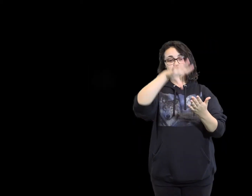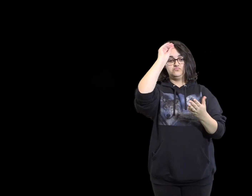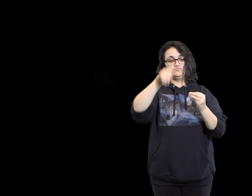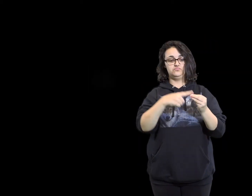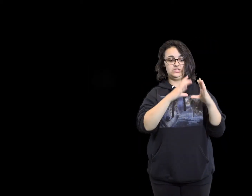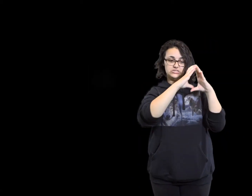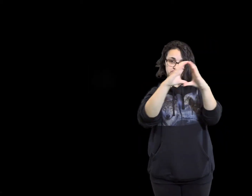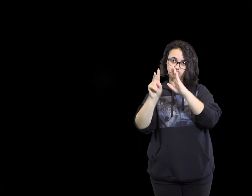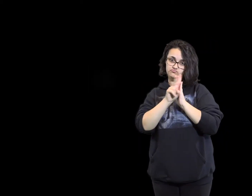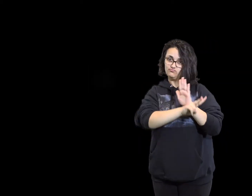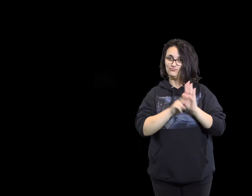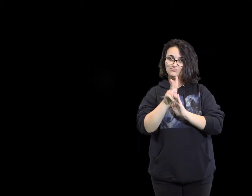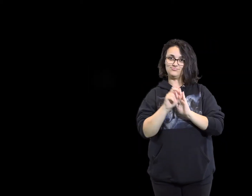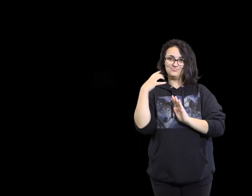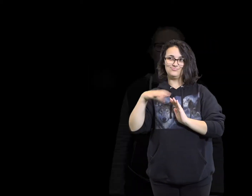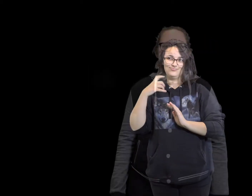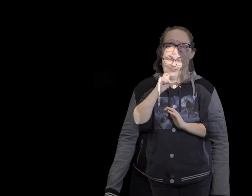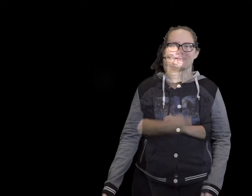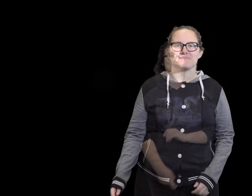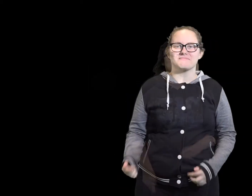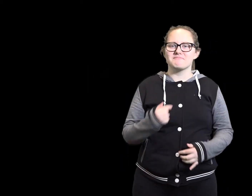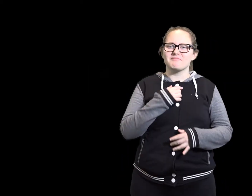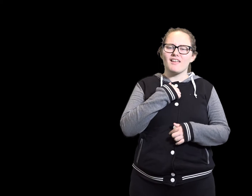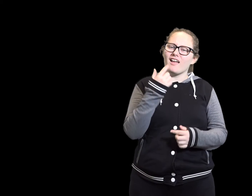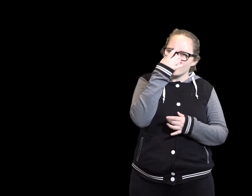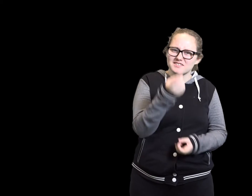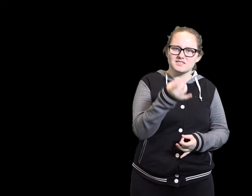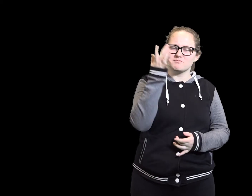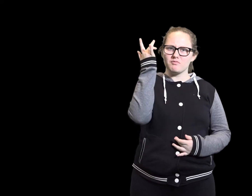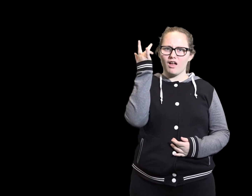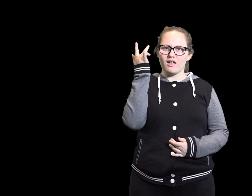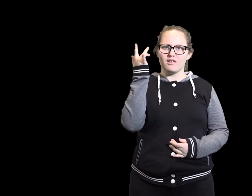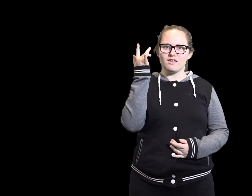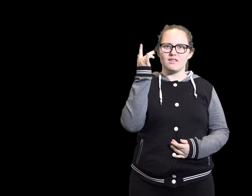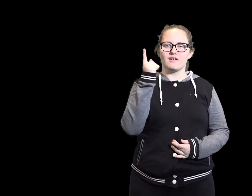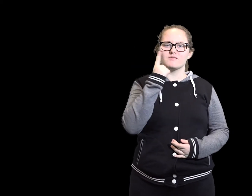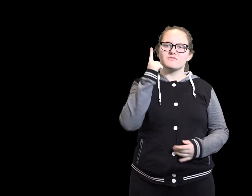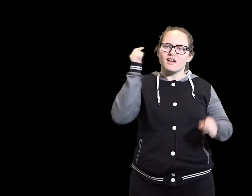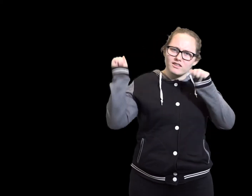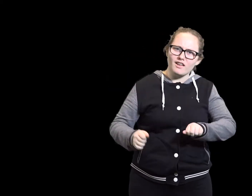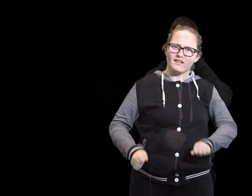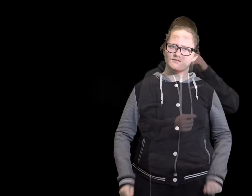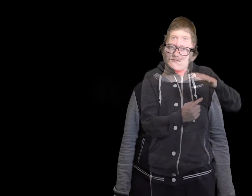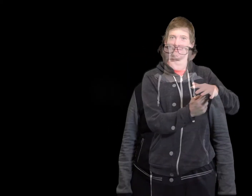I learned about video production. It was interesting to me because deaf people can do anything.